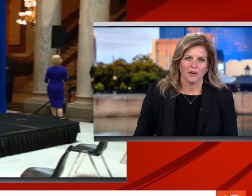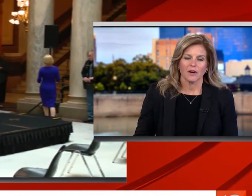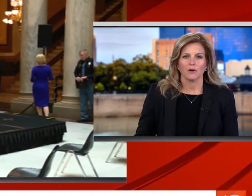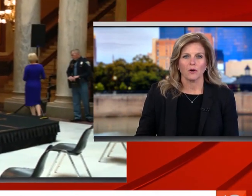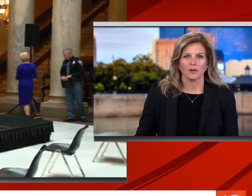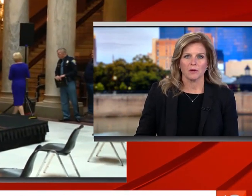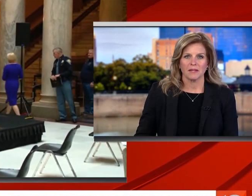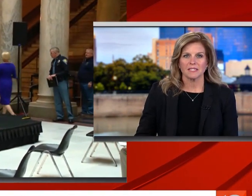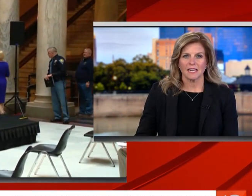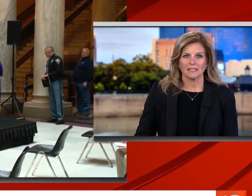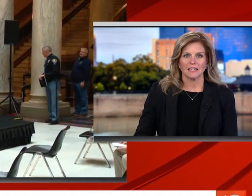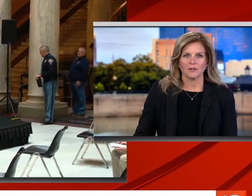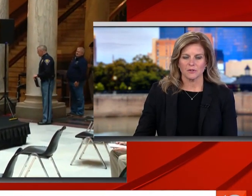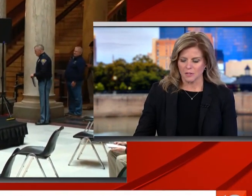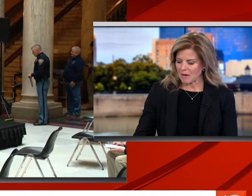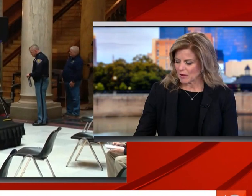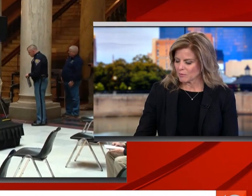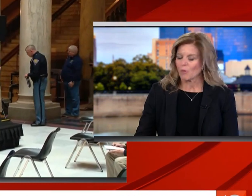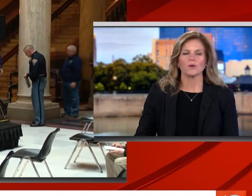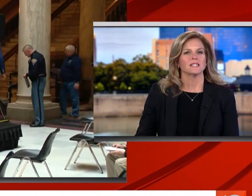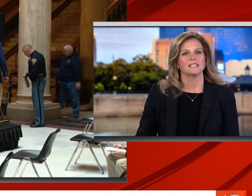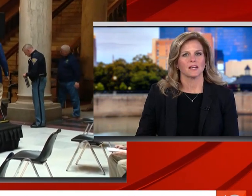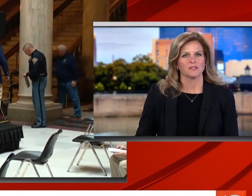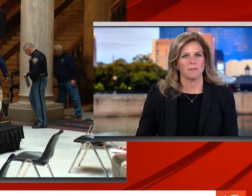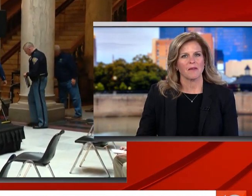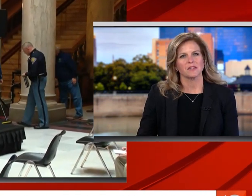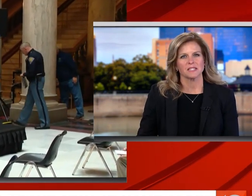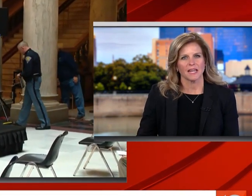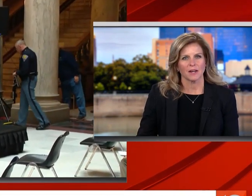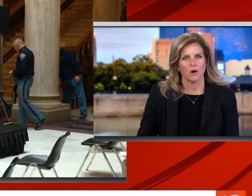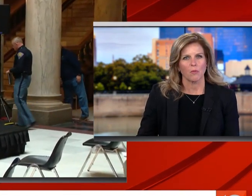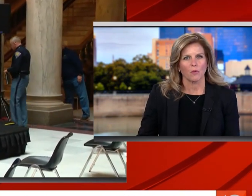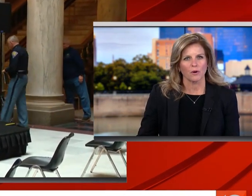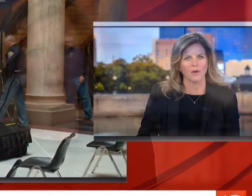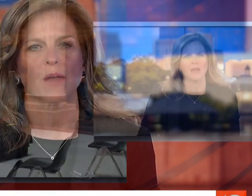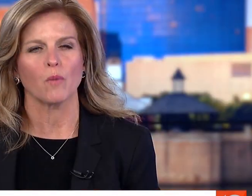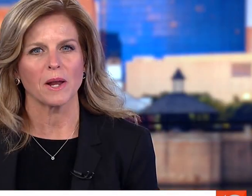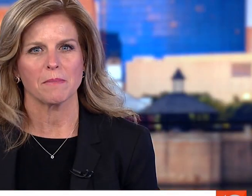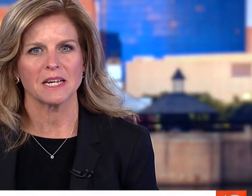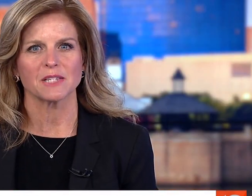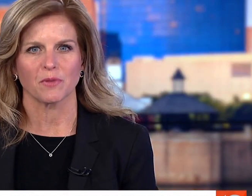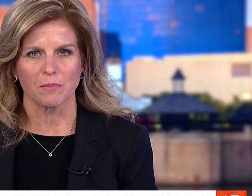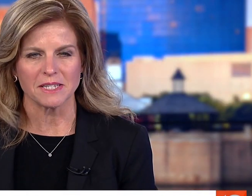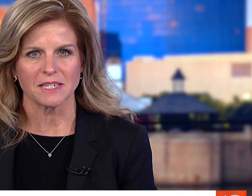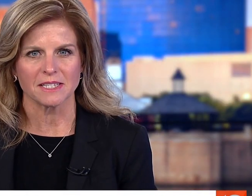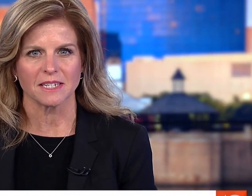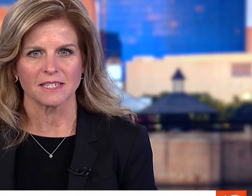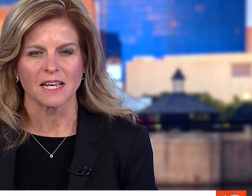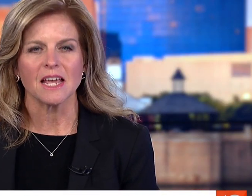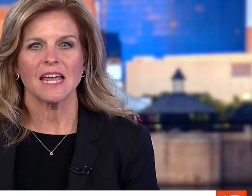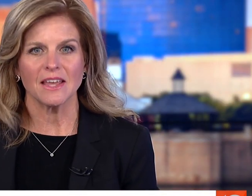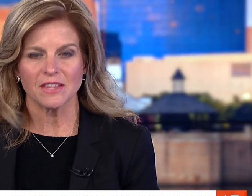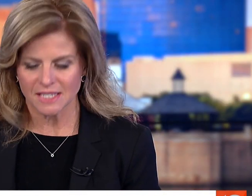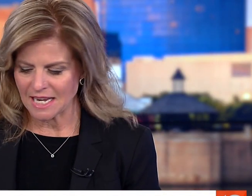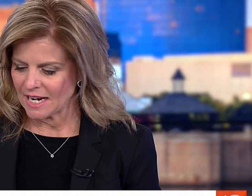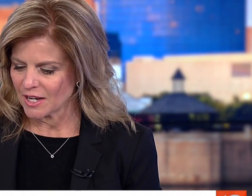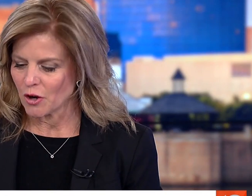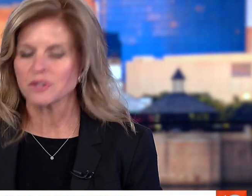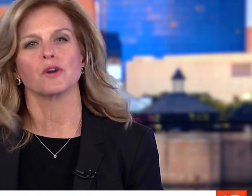THANK YOU ALL. WELL, FOR THE LAST 55 MINUTES WE'VE BEEN HEARING FROM INDIANA GOVERNOR ERIC HOLCOMB AND STATE